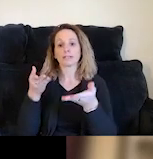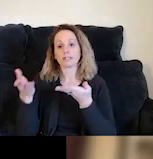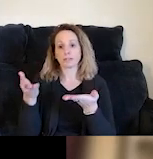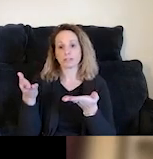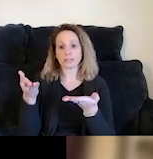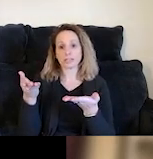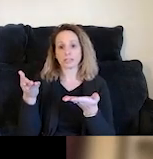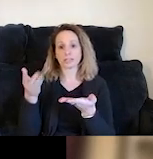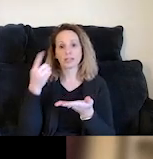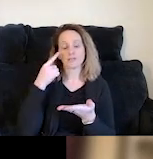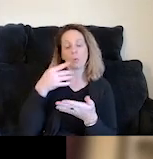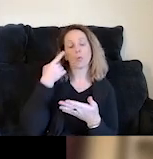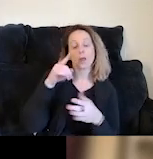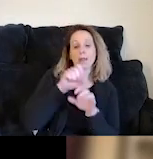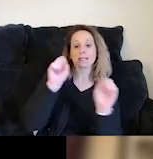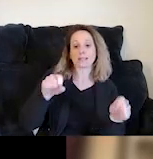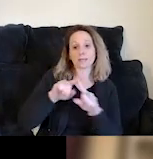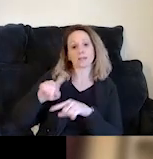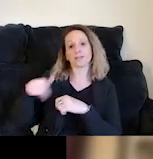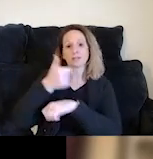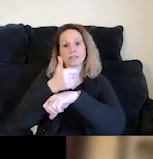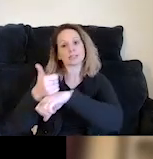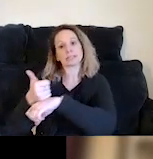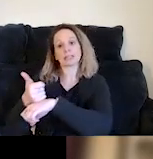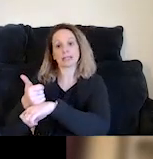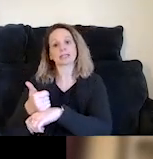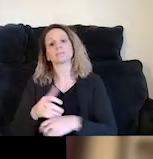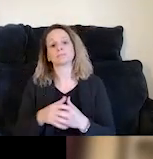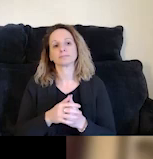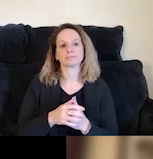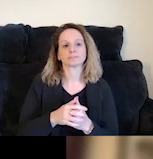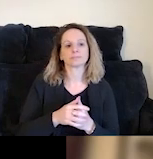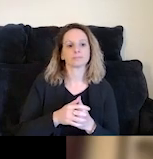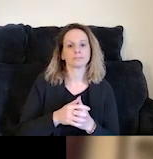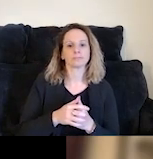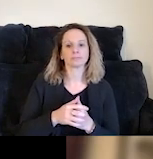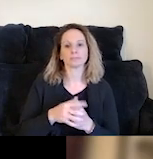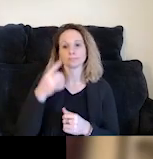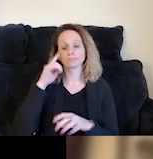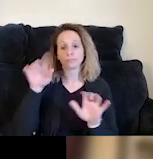on behalf of the system in different settings, especially carceral settings. So in terms of challenges that we see